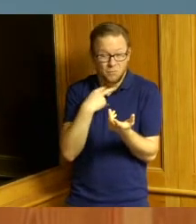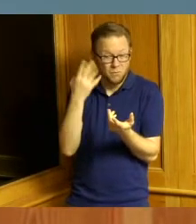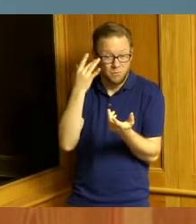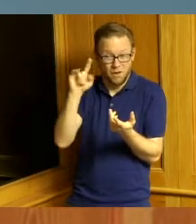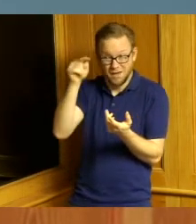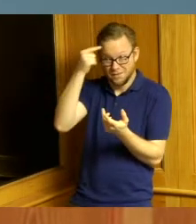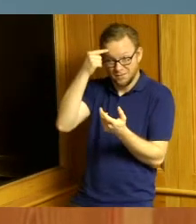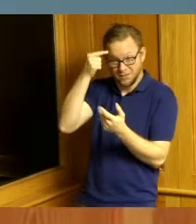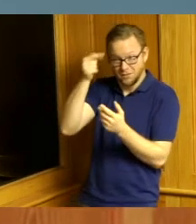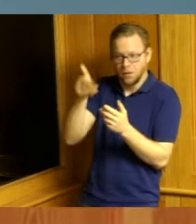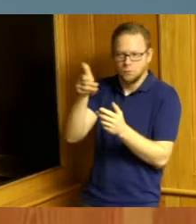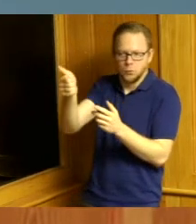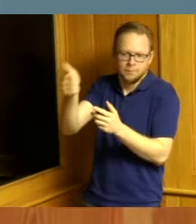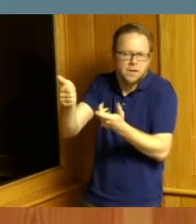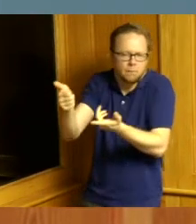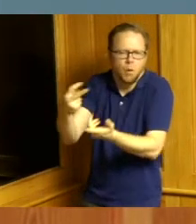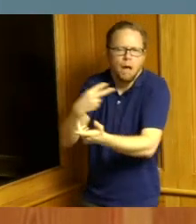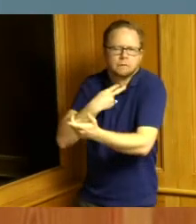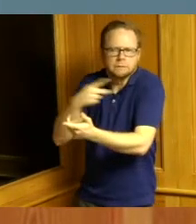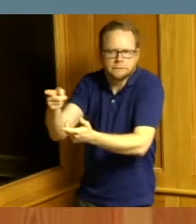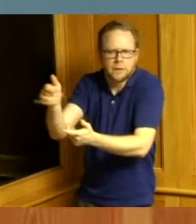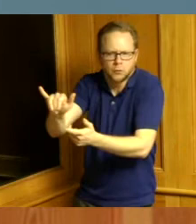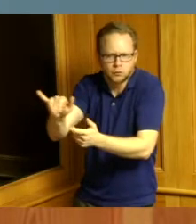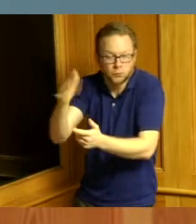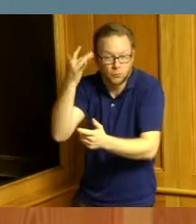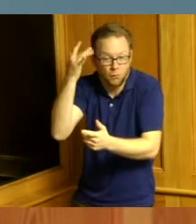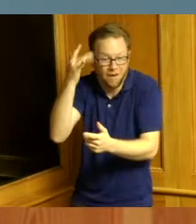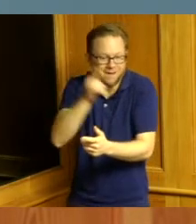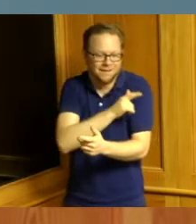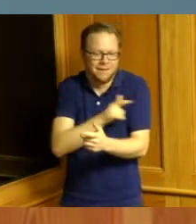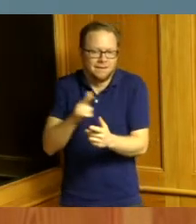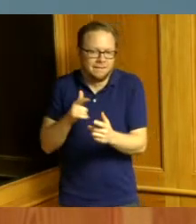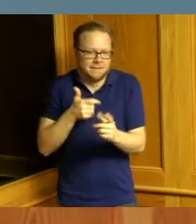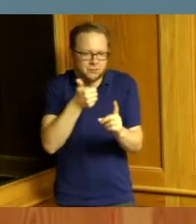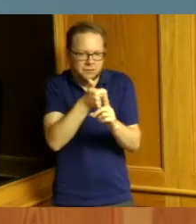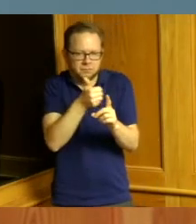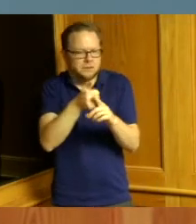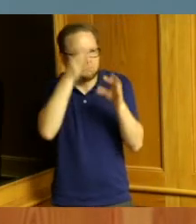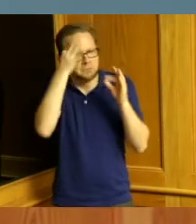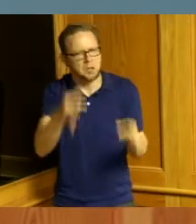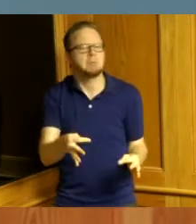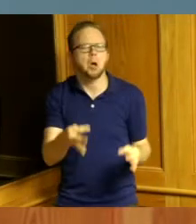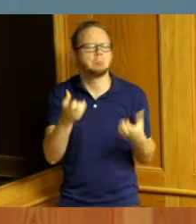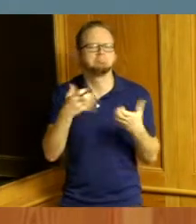hands are tied also really because the legislature decided they didn't want him to have the authority